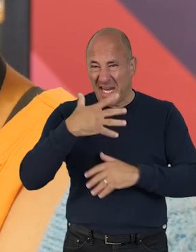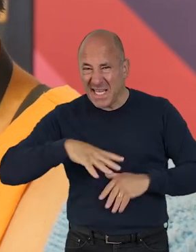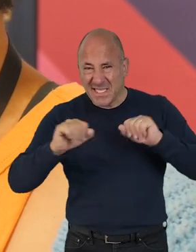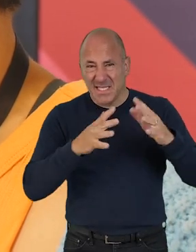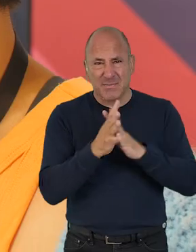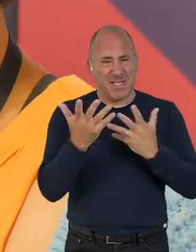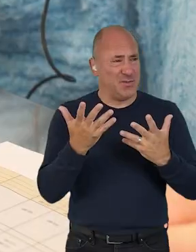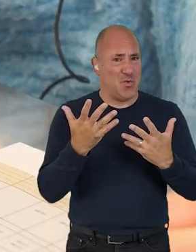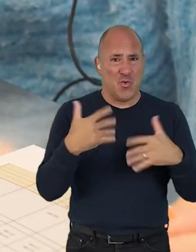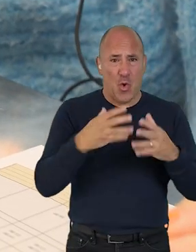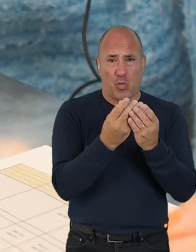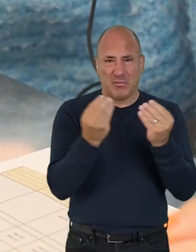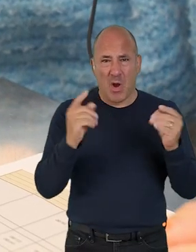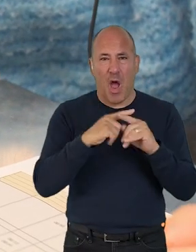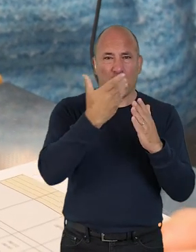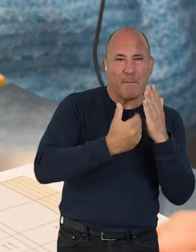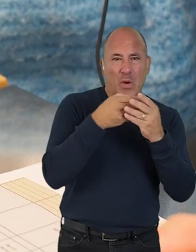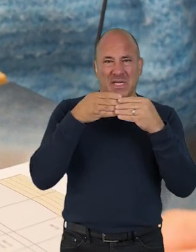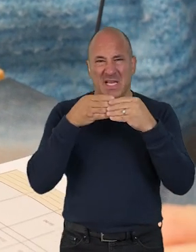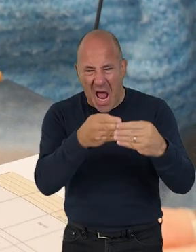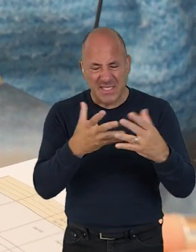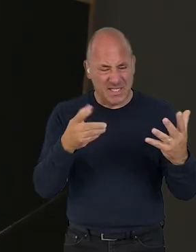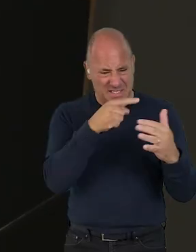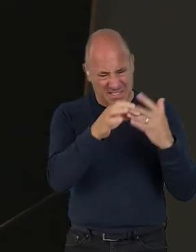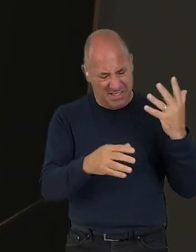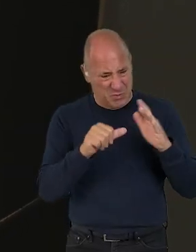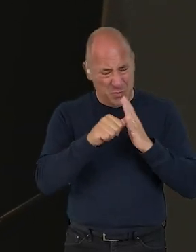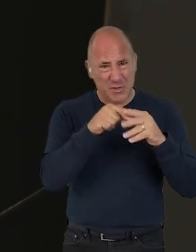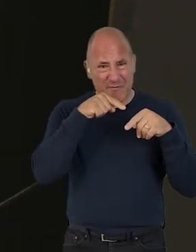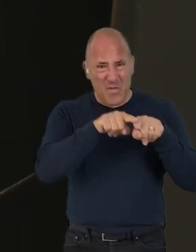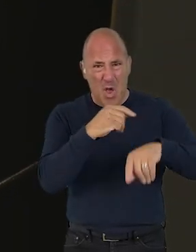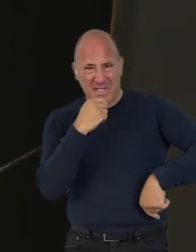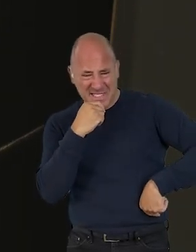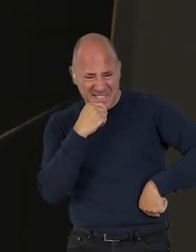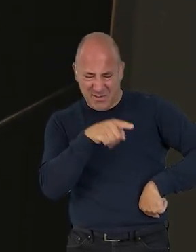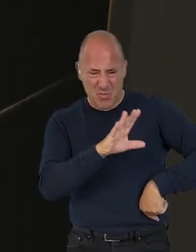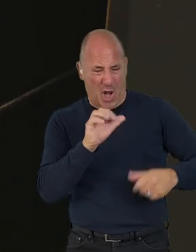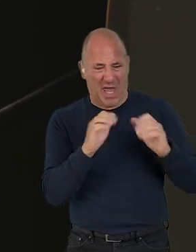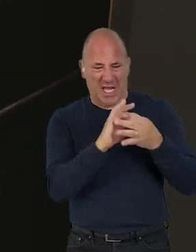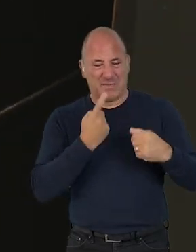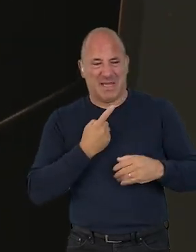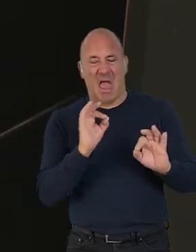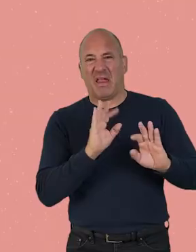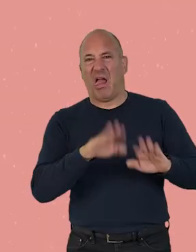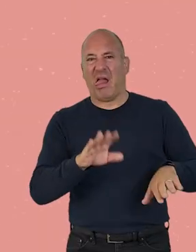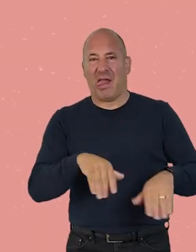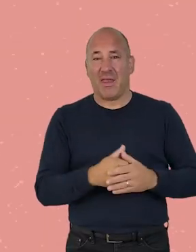Everyone has unique needs, which makes most existing resources, reports, guides, etc, hard to navigate as a lot won't be relevant.